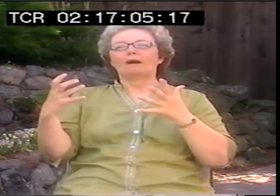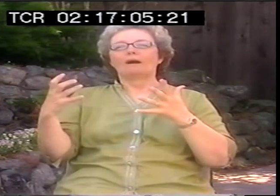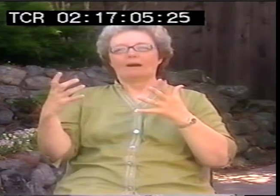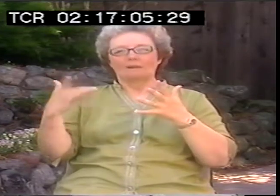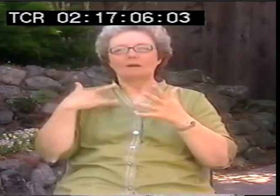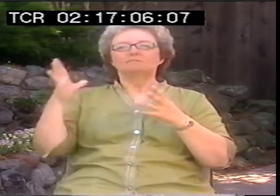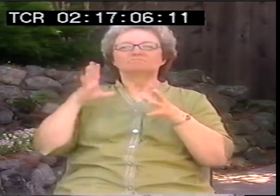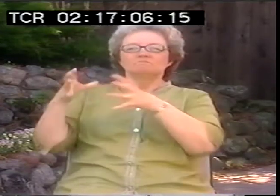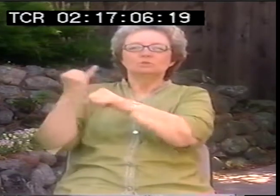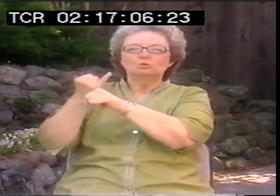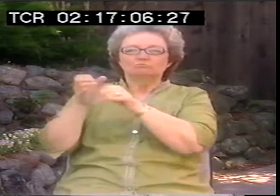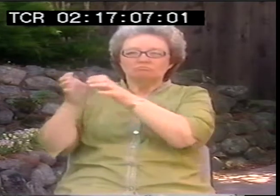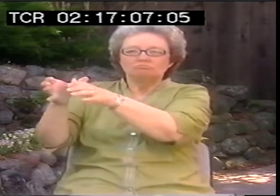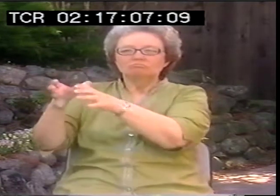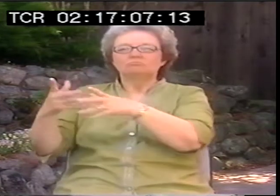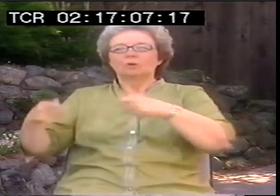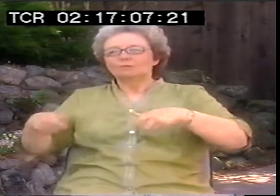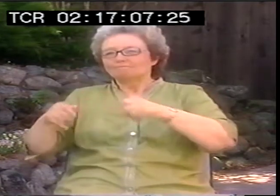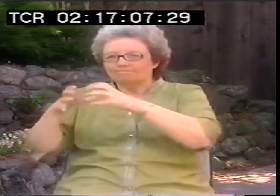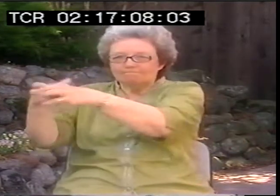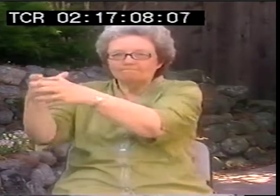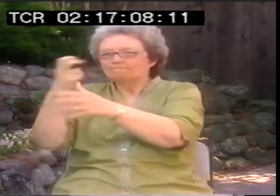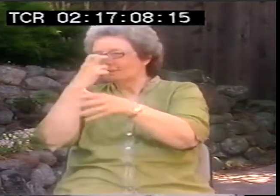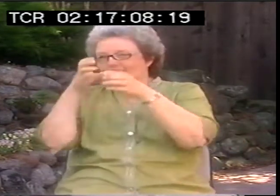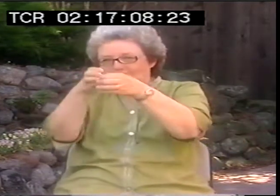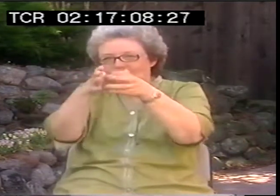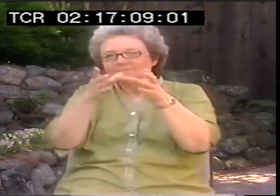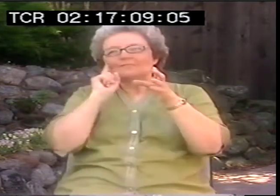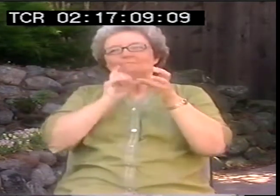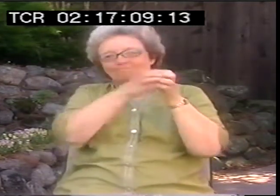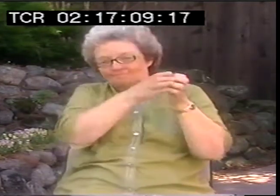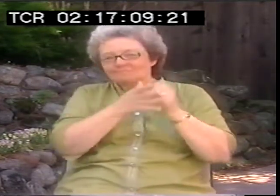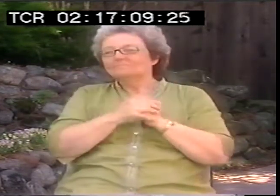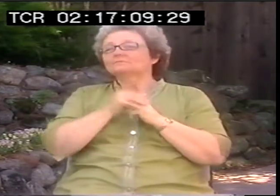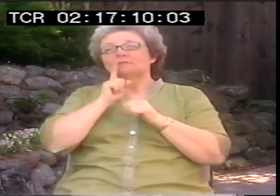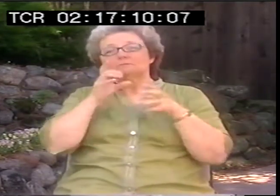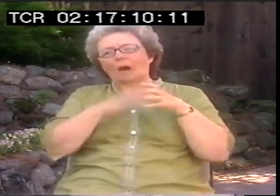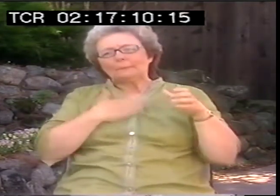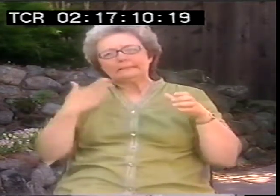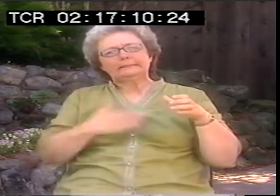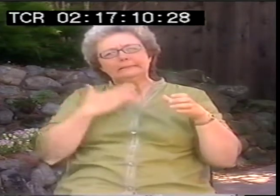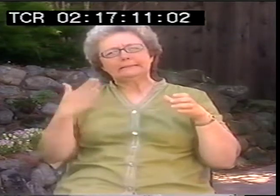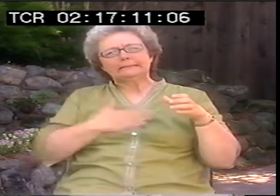But in terms of the disabled community, the schools for the deaf. There was school for the blind. There was school for other kids.